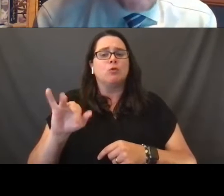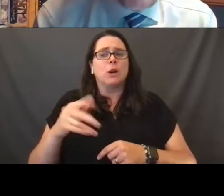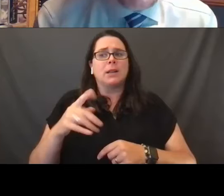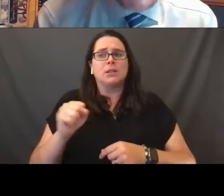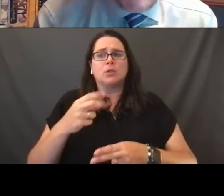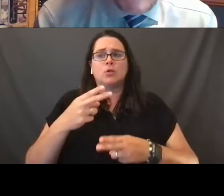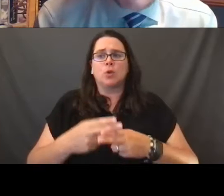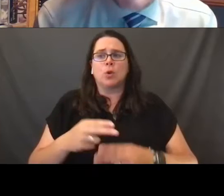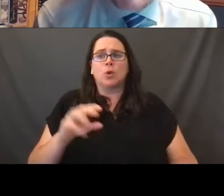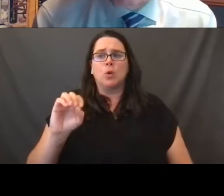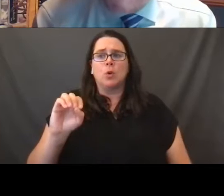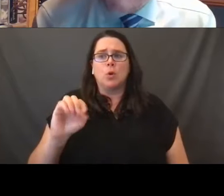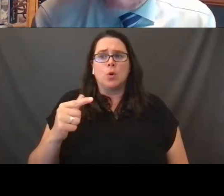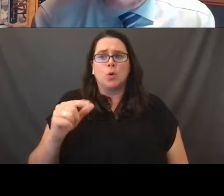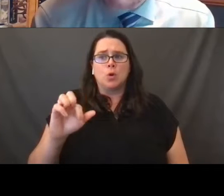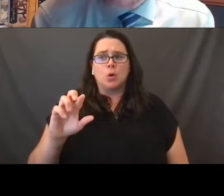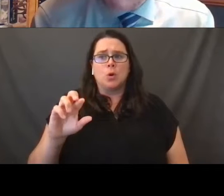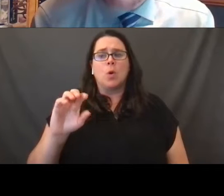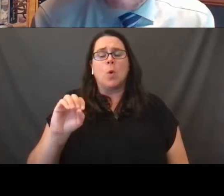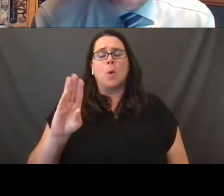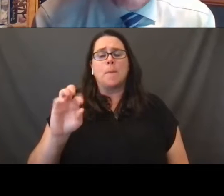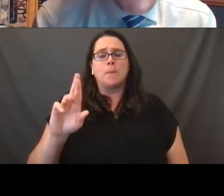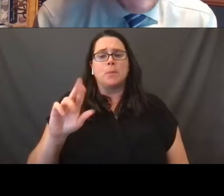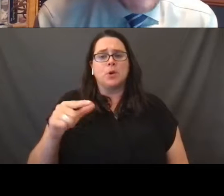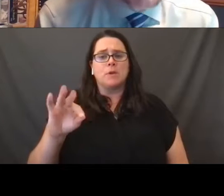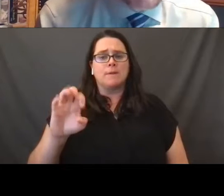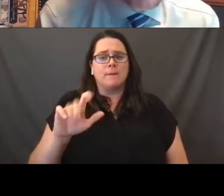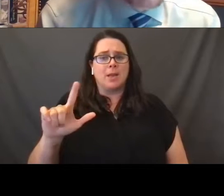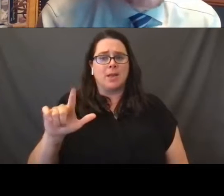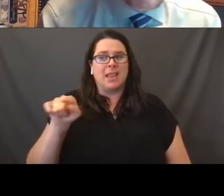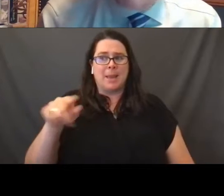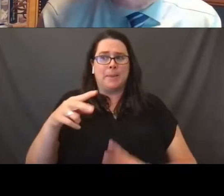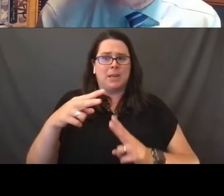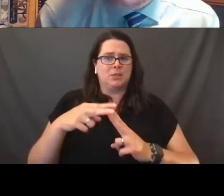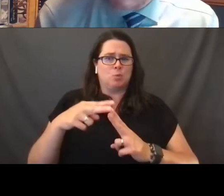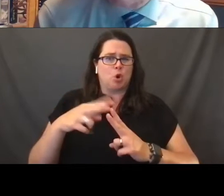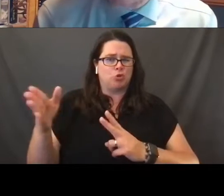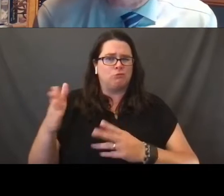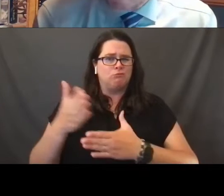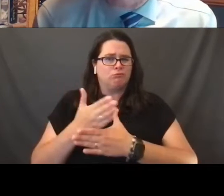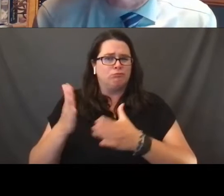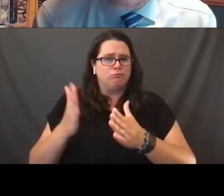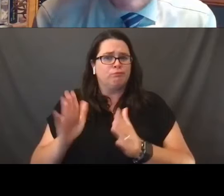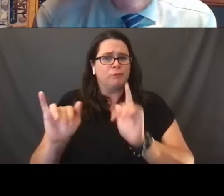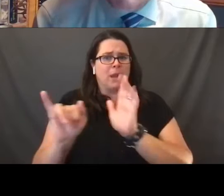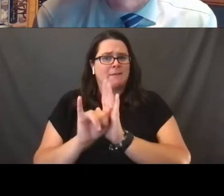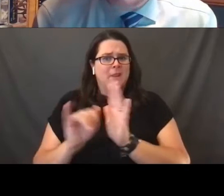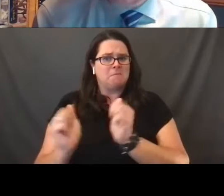Mr. Obergefell and his partner identified there were also together for a long period of time.